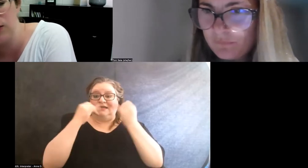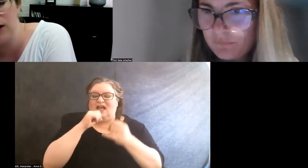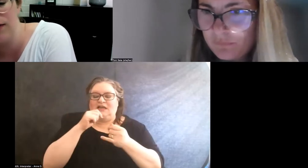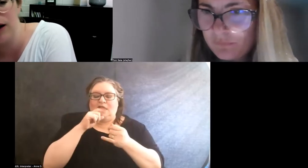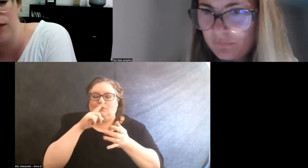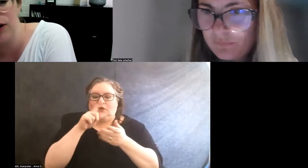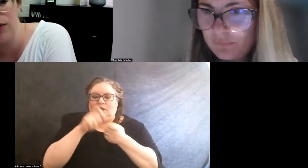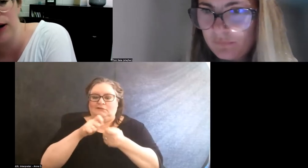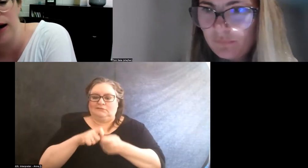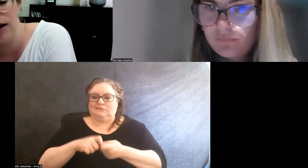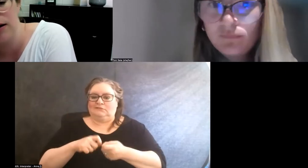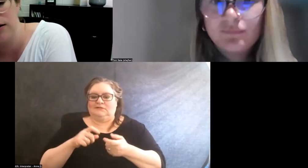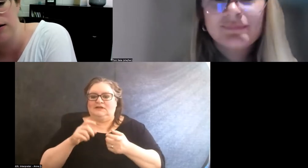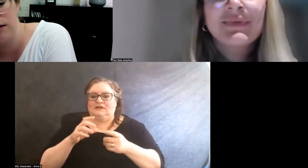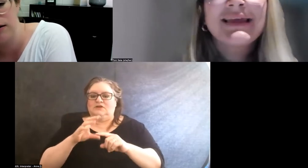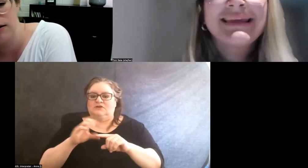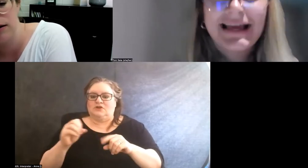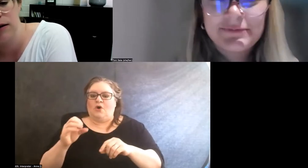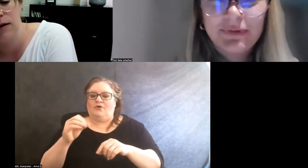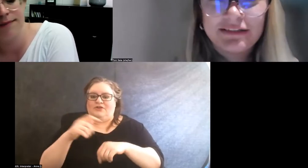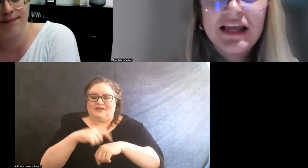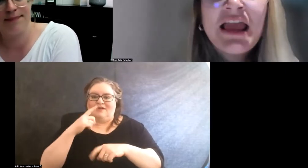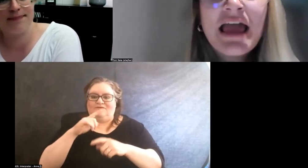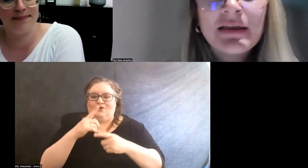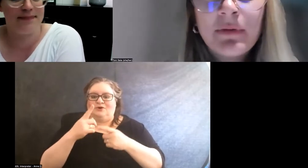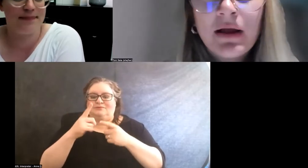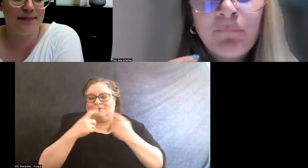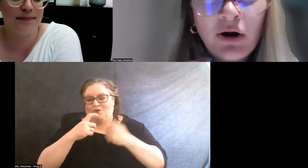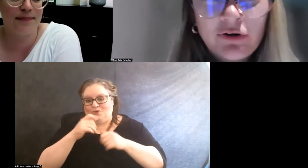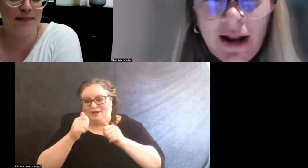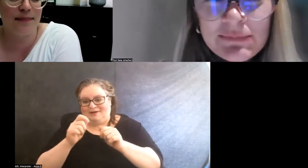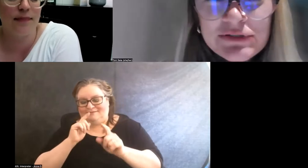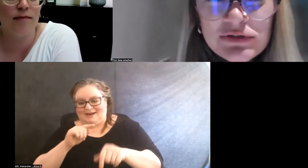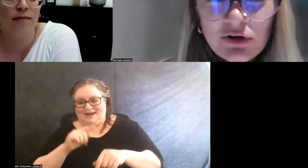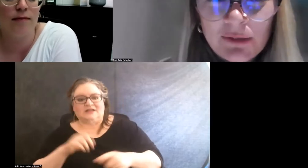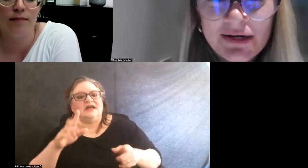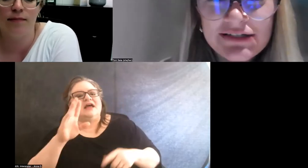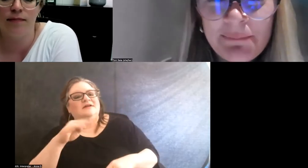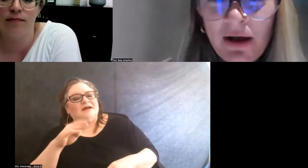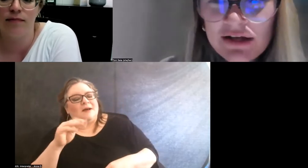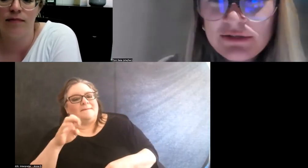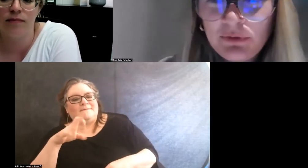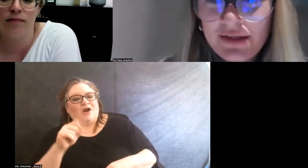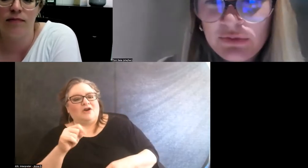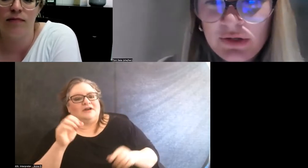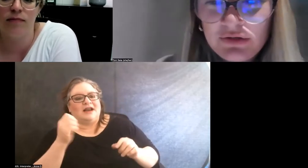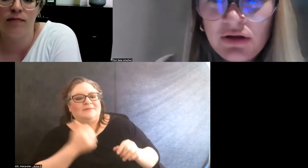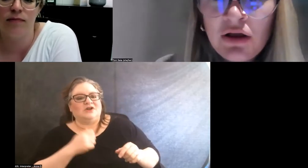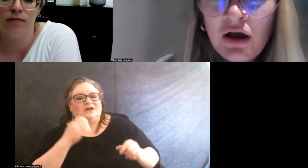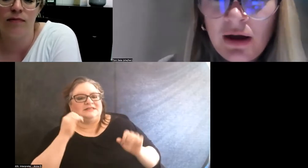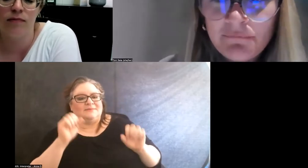so we can have time for Q and A? Yes, please. And then Margaret, I'm so sorry, but is it possible that you could,